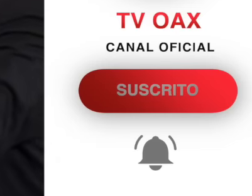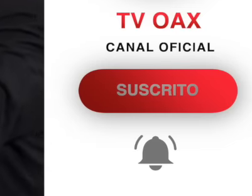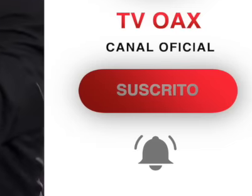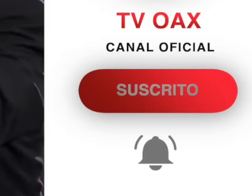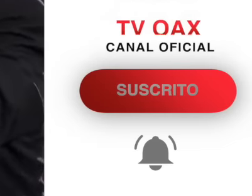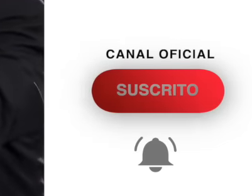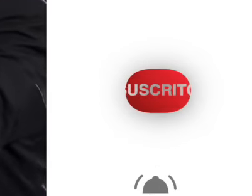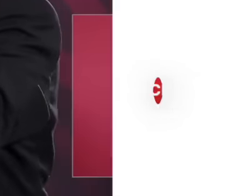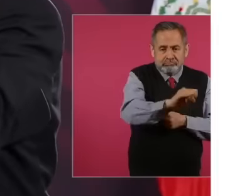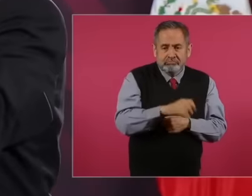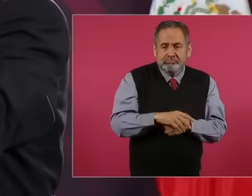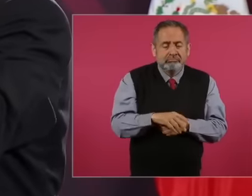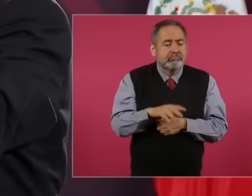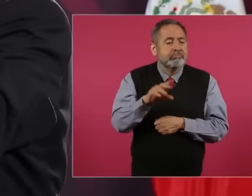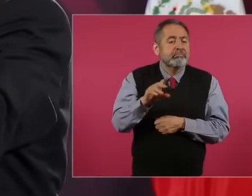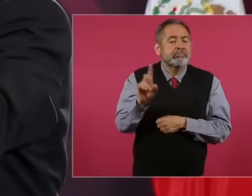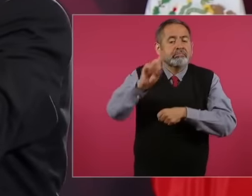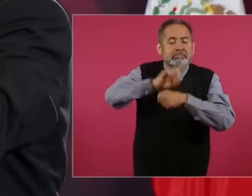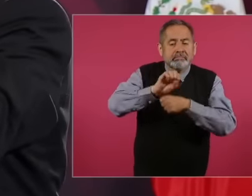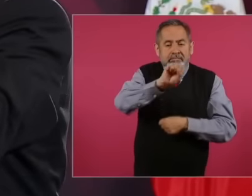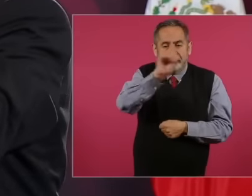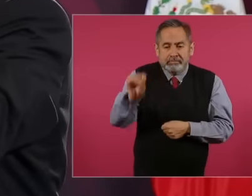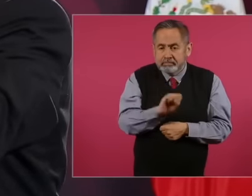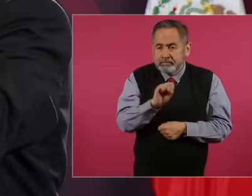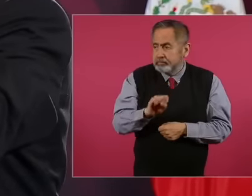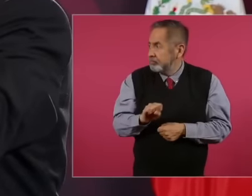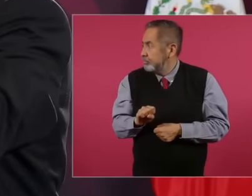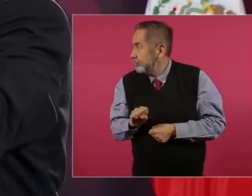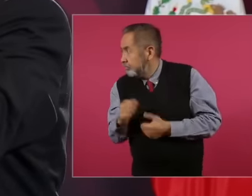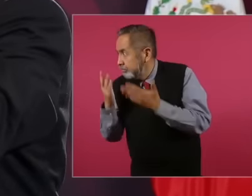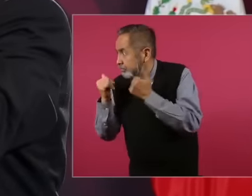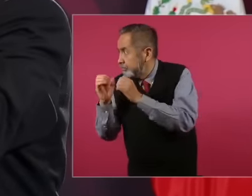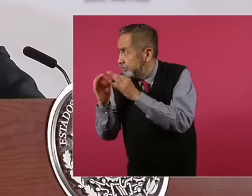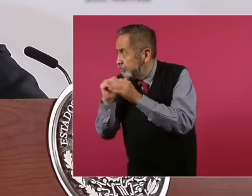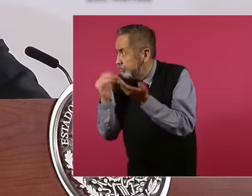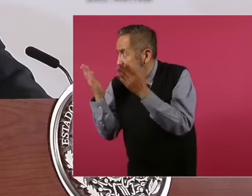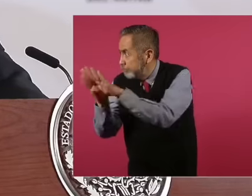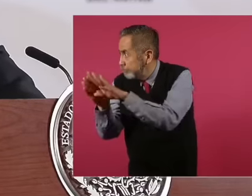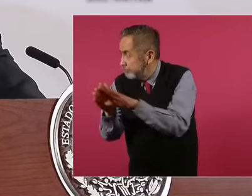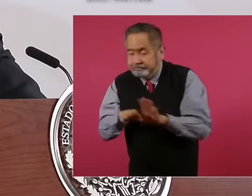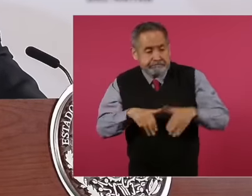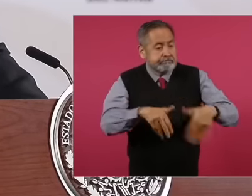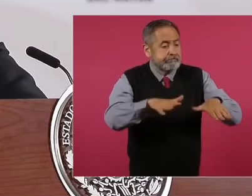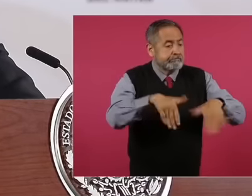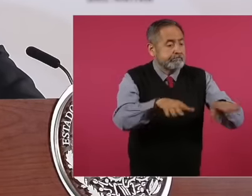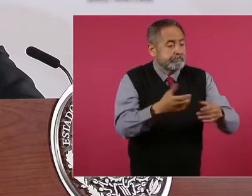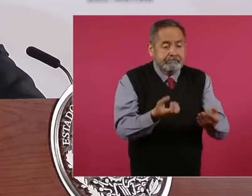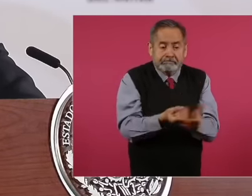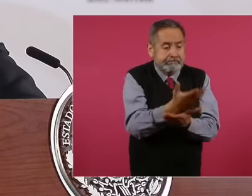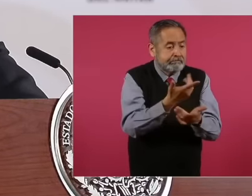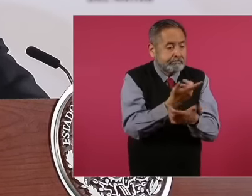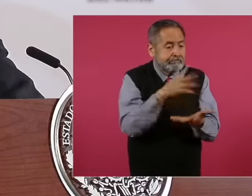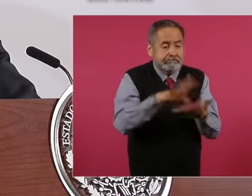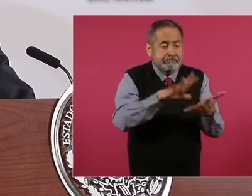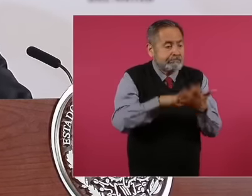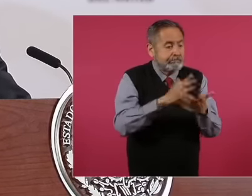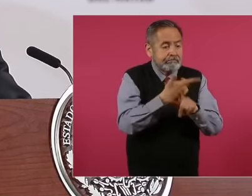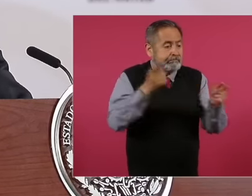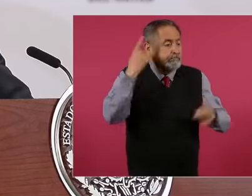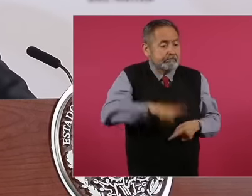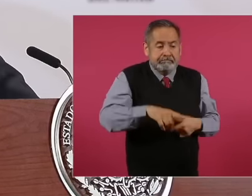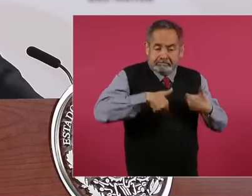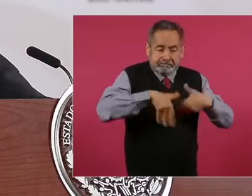which is not an invention. We have already seen it. here it can be